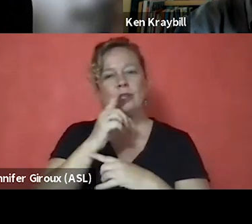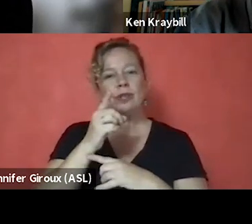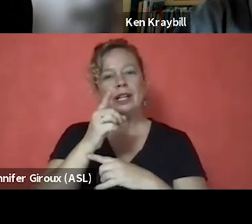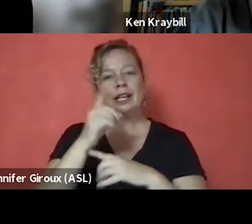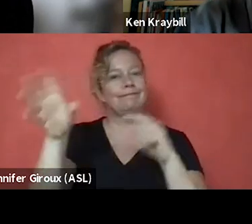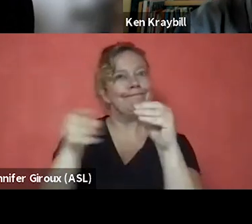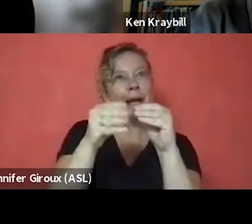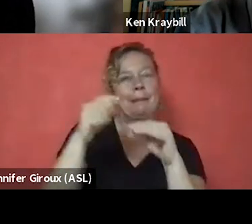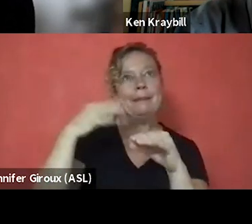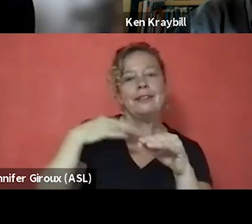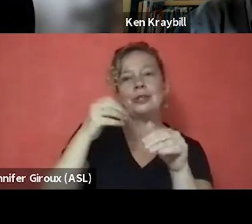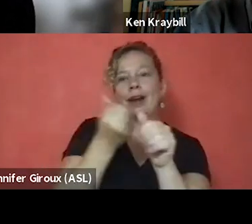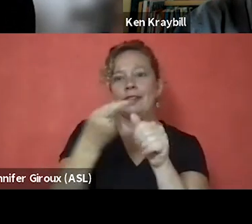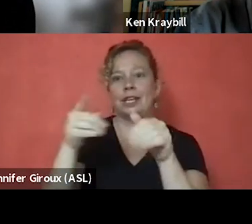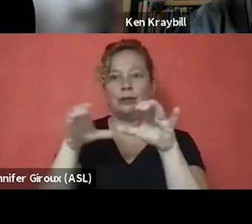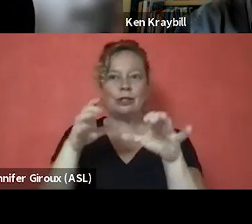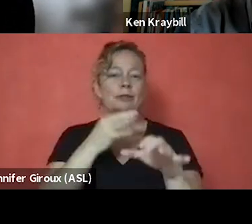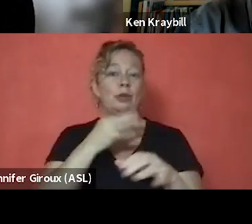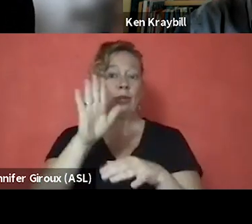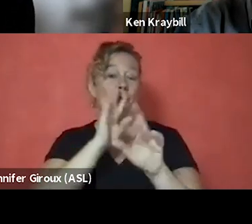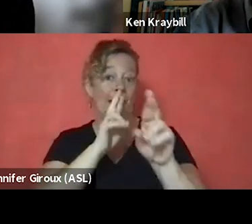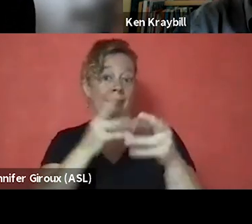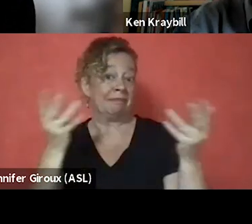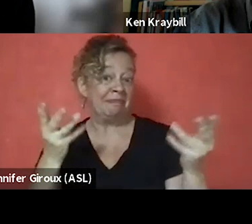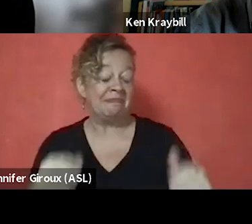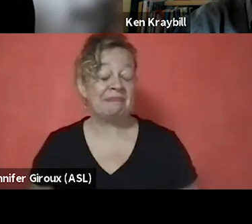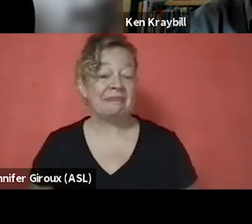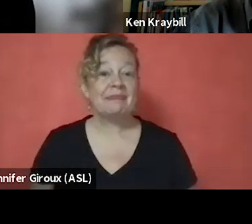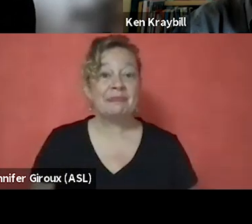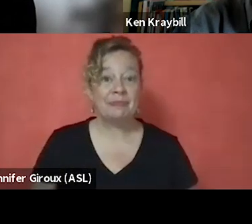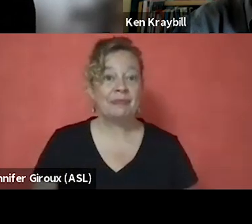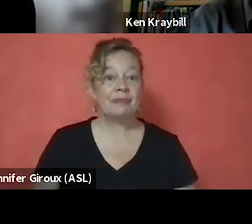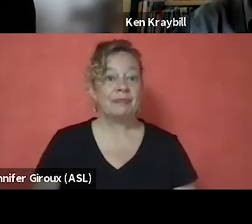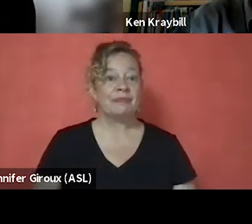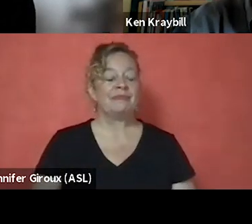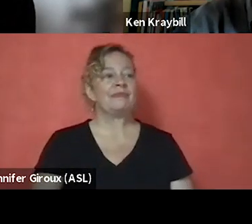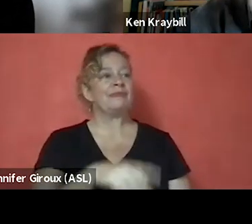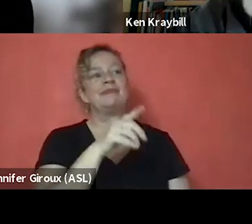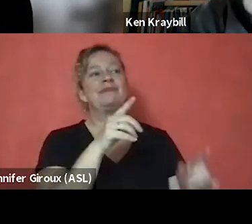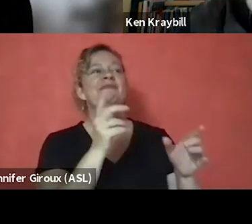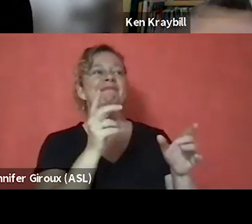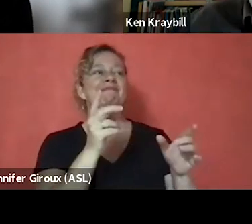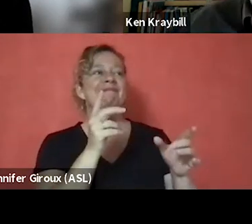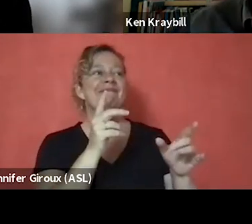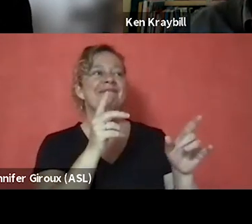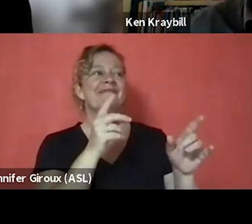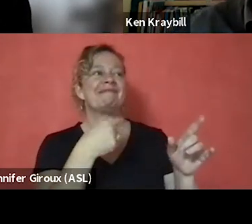So, just curious what your response would be. [Steven] So, Ken, I'll jump in on this one to kinda kick it off.